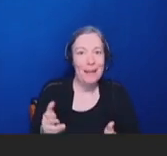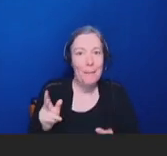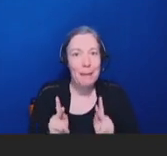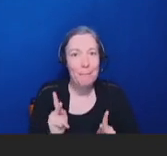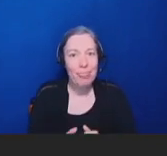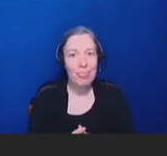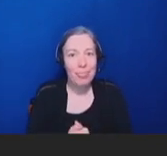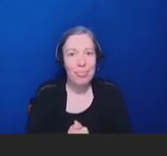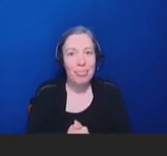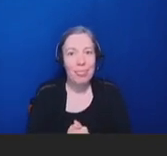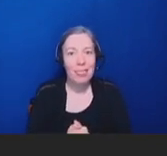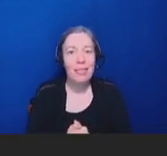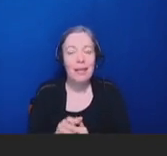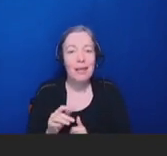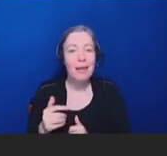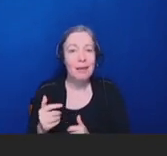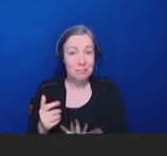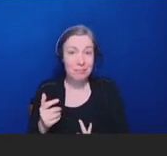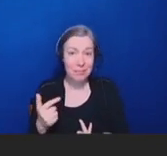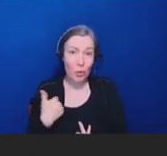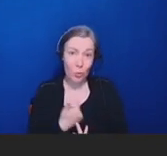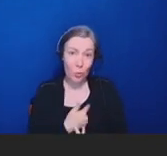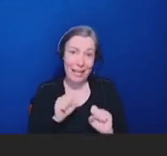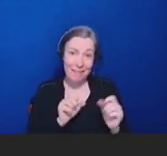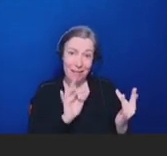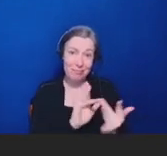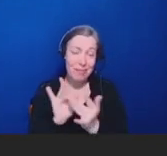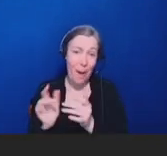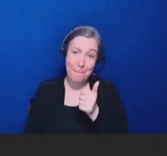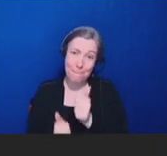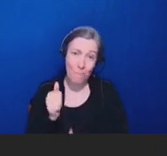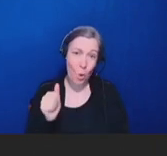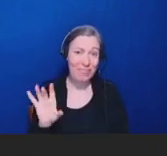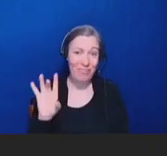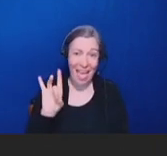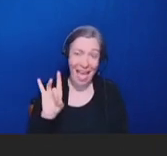reach most of the 8 billion inhabitants of the world, almost all of whom now or soon